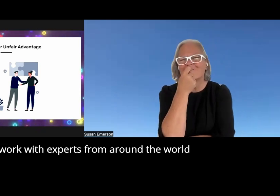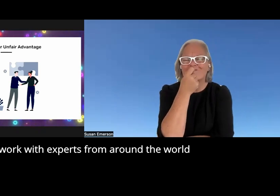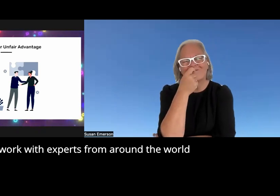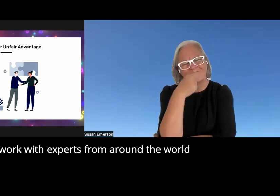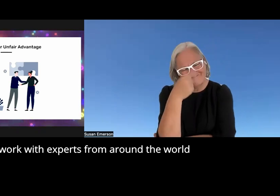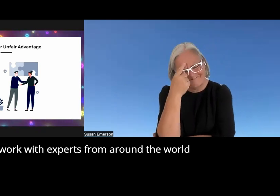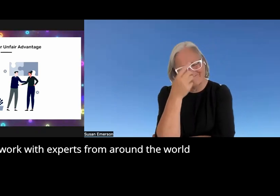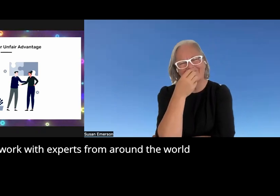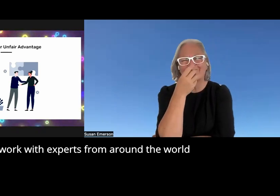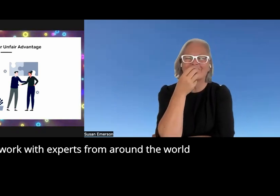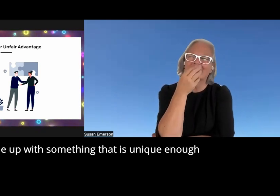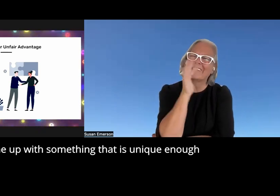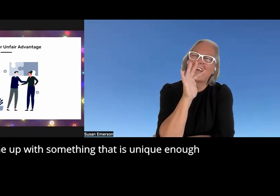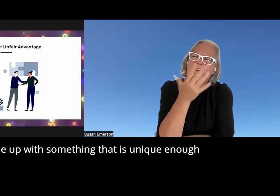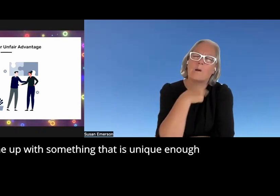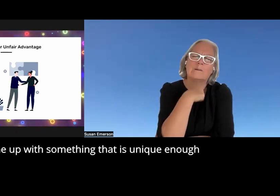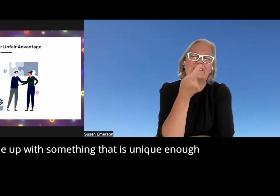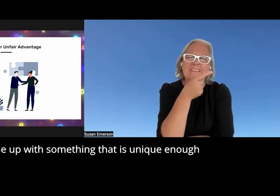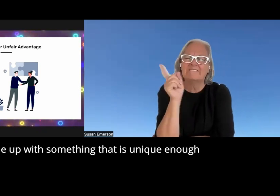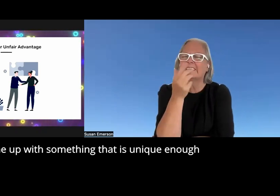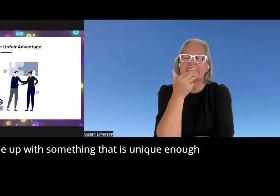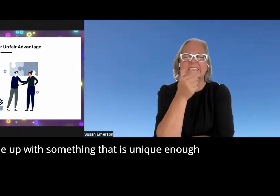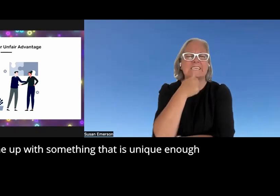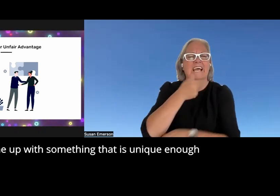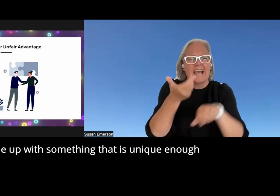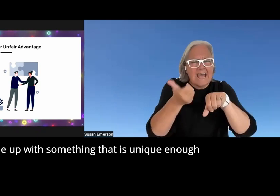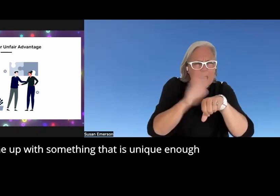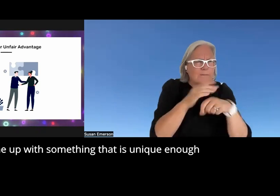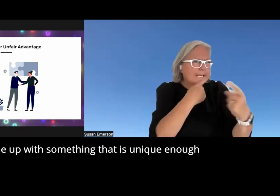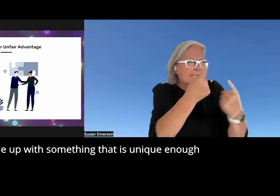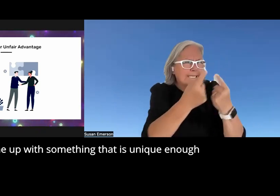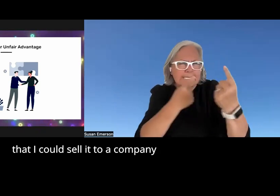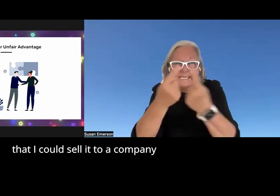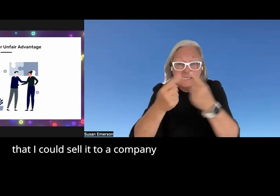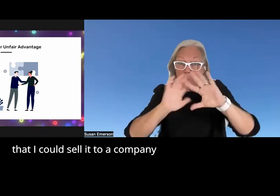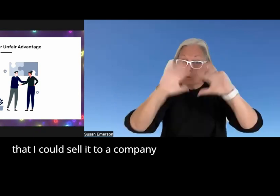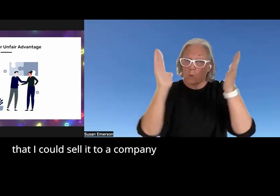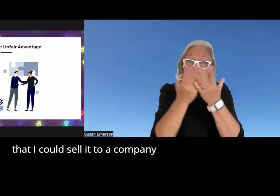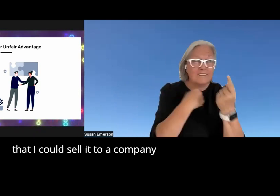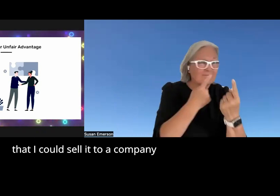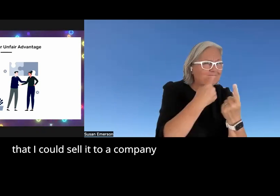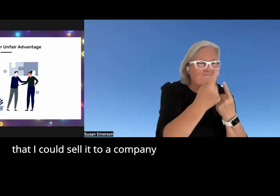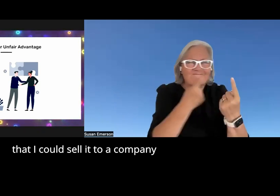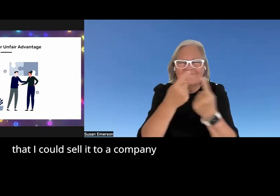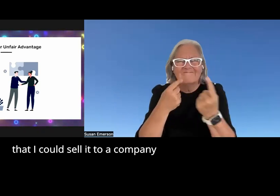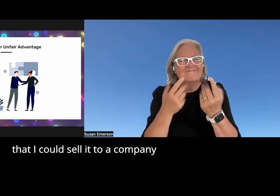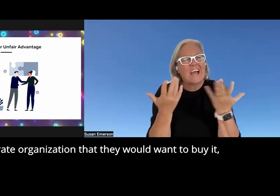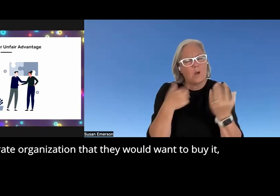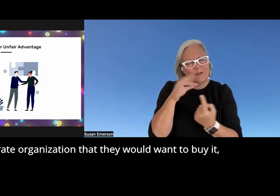around the world to come up with something that is unique enough that I could sell it to a company or